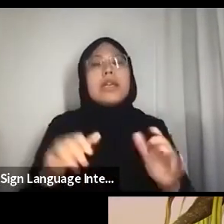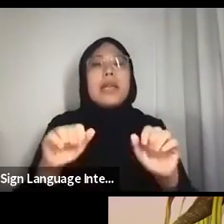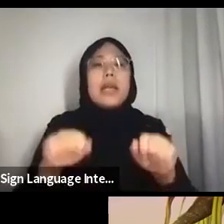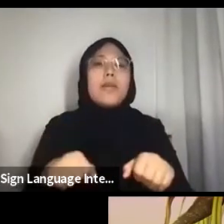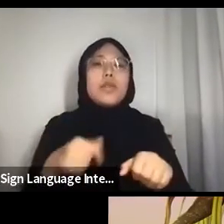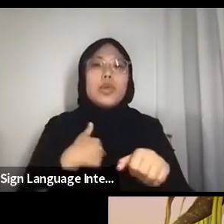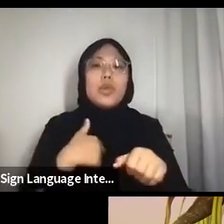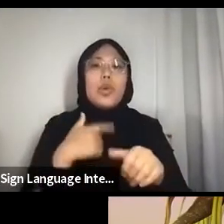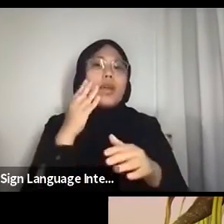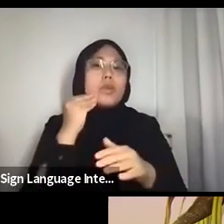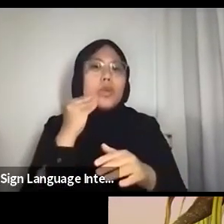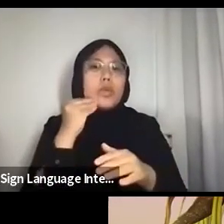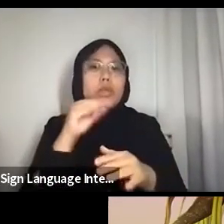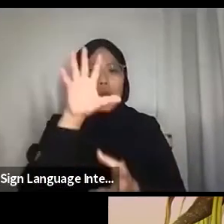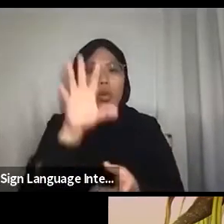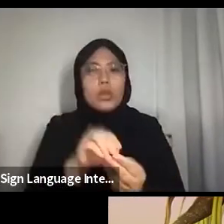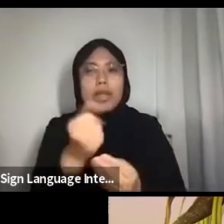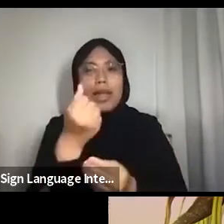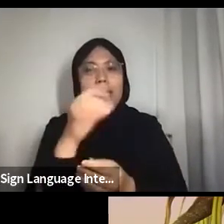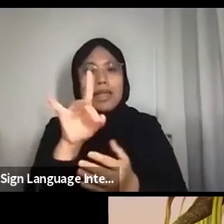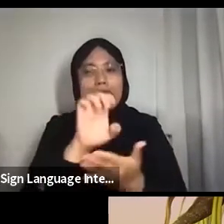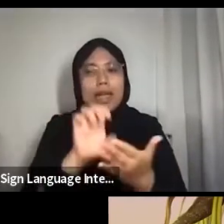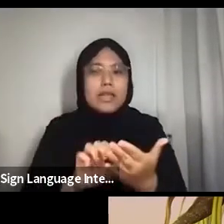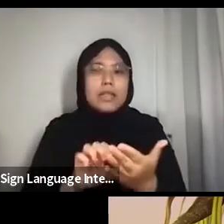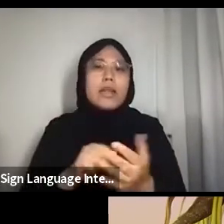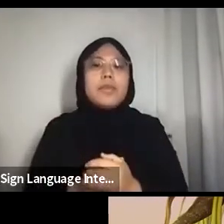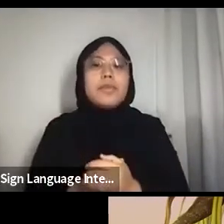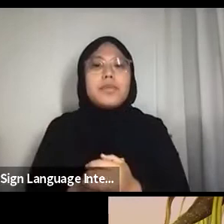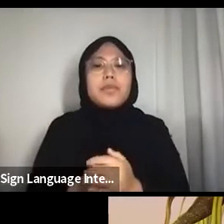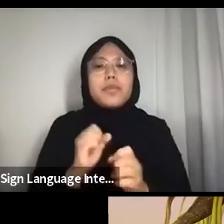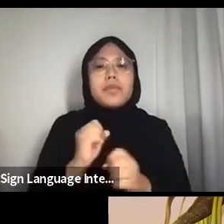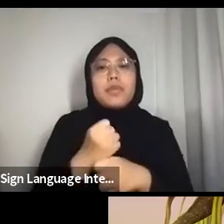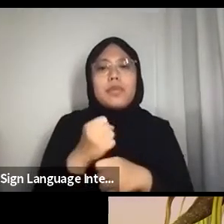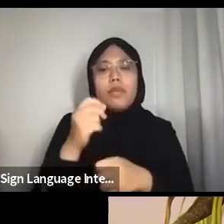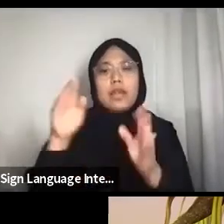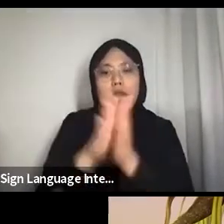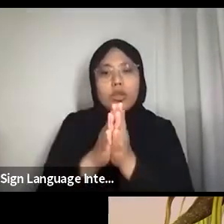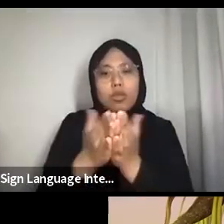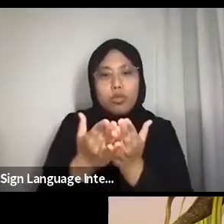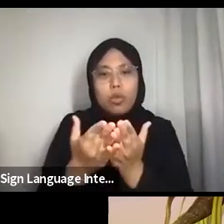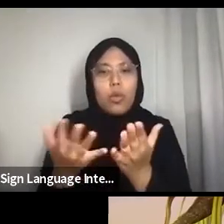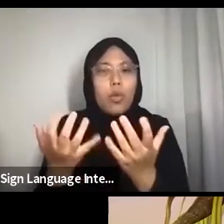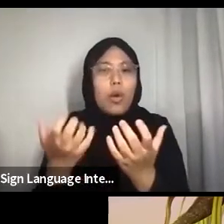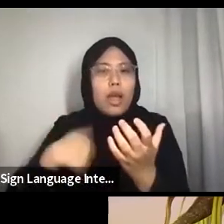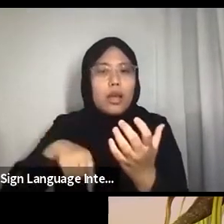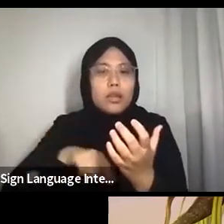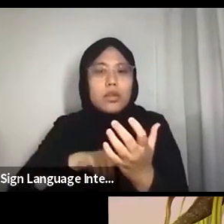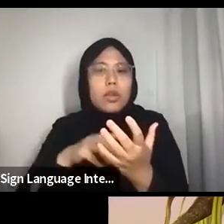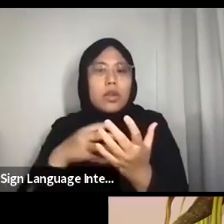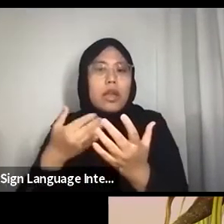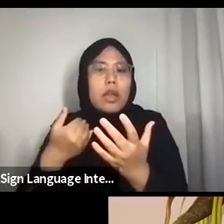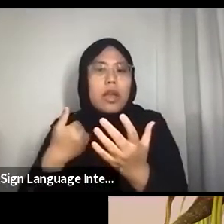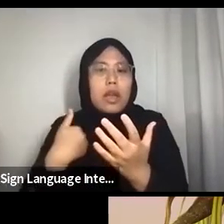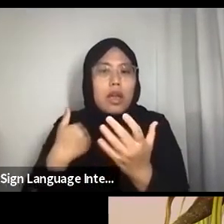Making Kin demonstrates our desire to revive the personal essay form in the consciousness of Singapore literature,